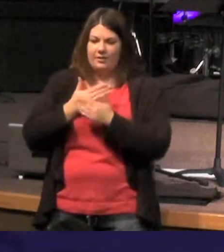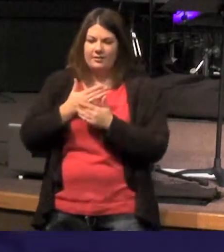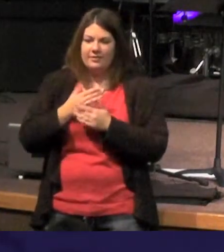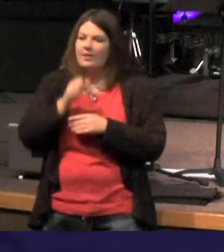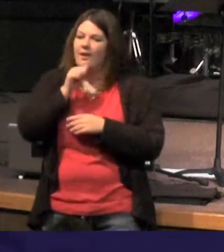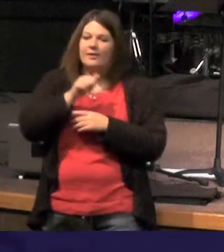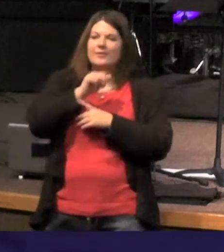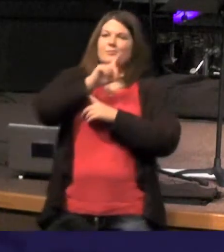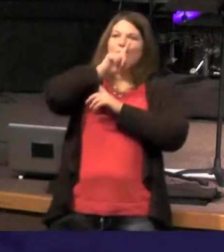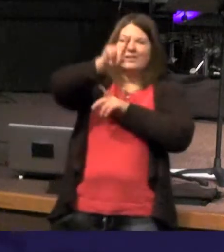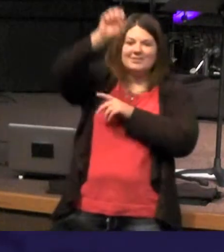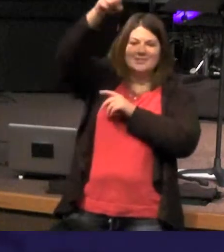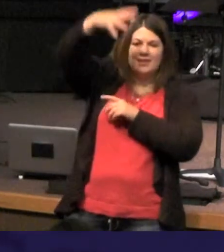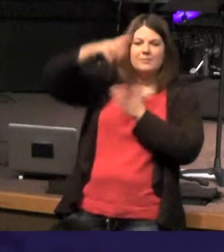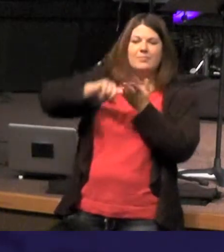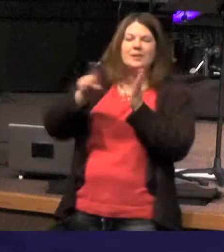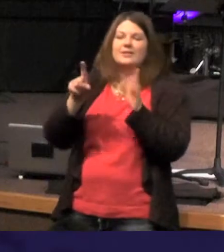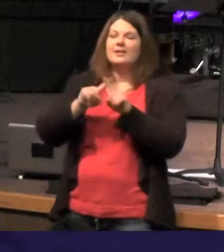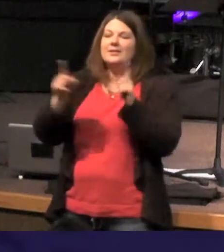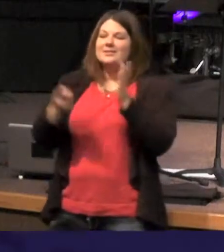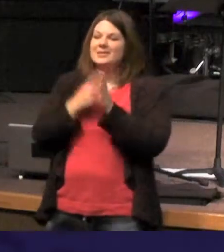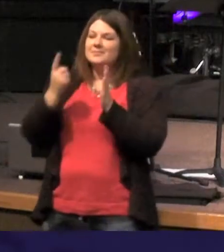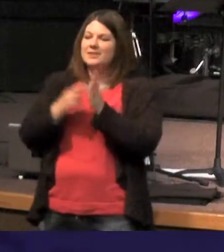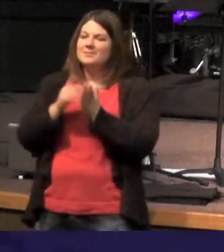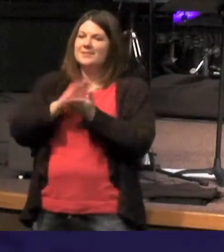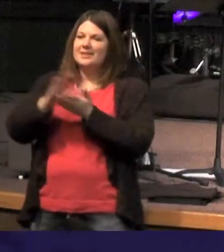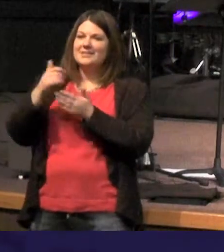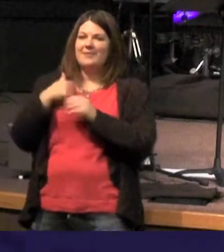I'm talking about the fact that sometimes its nice have a ray of light